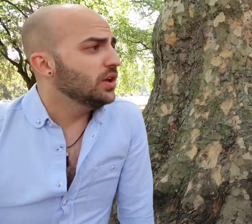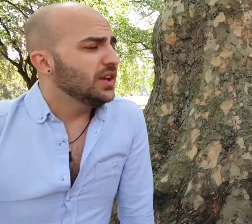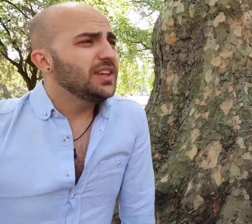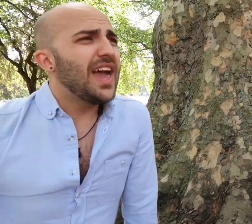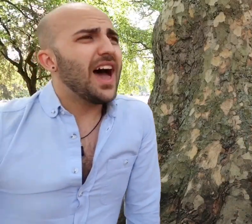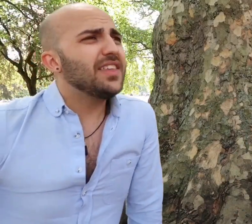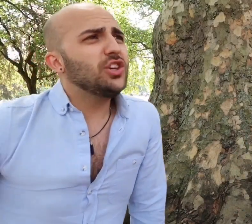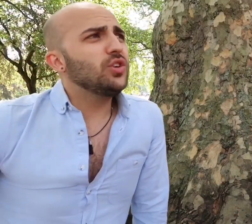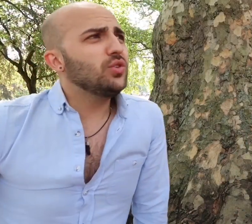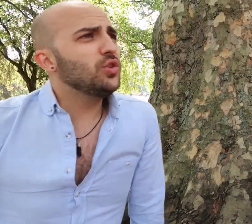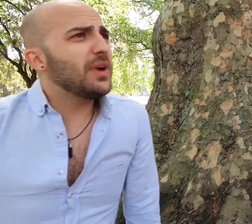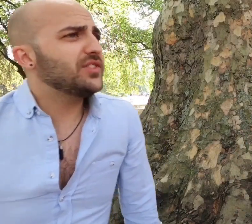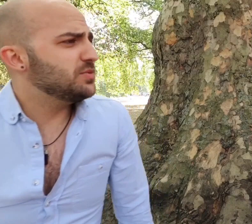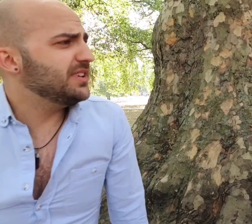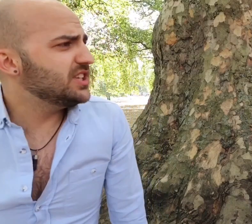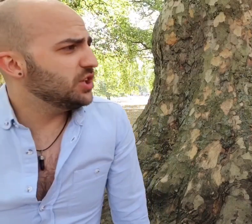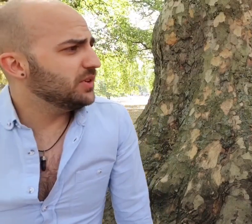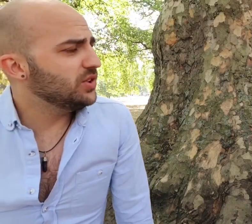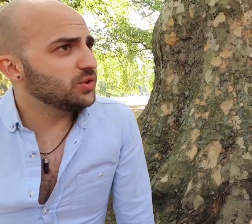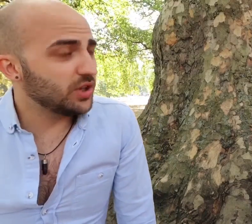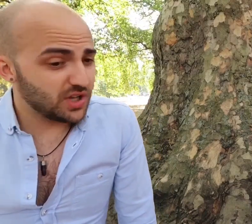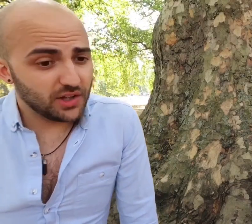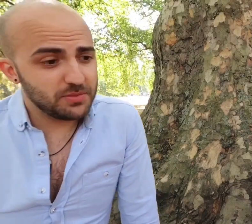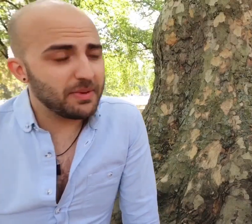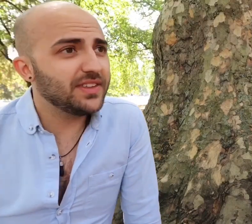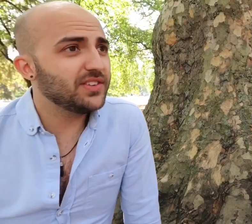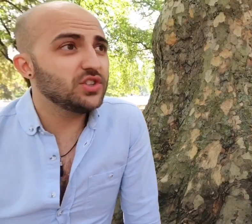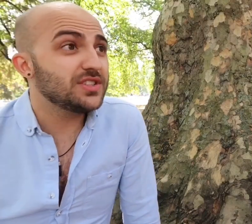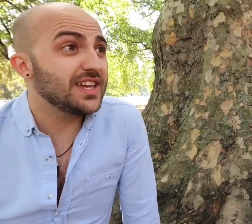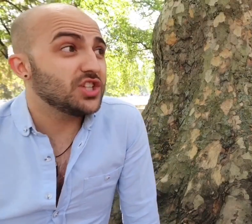yeah I think you messaged me didn't you to ask me about this and you said